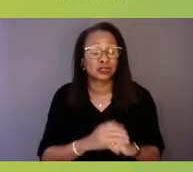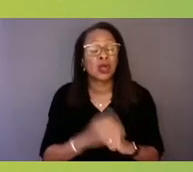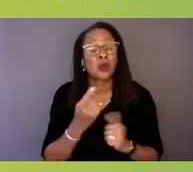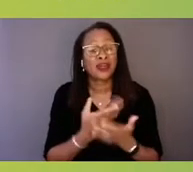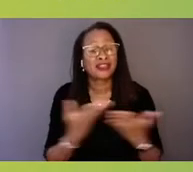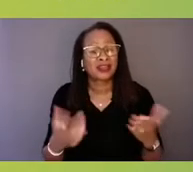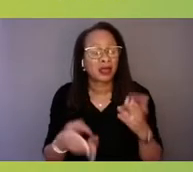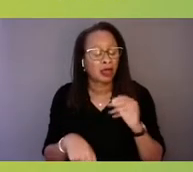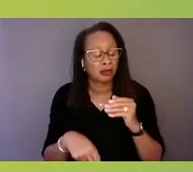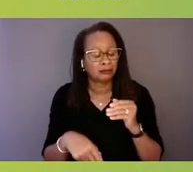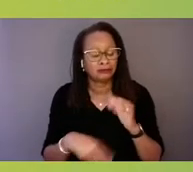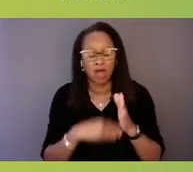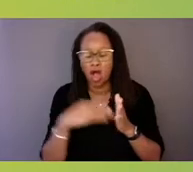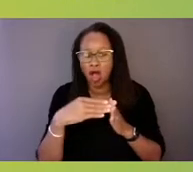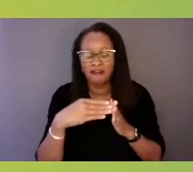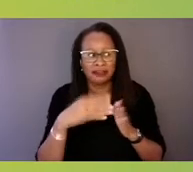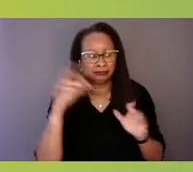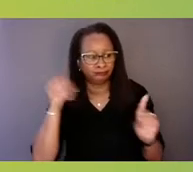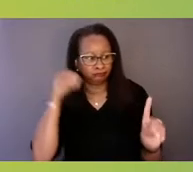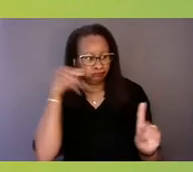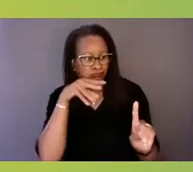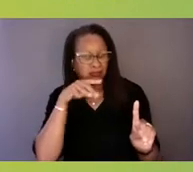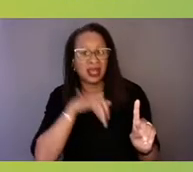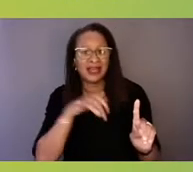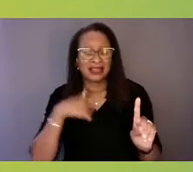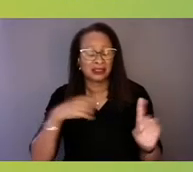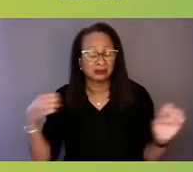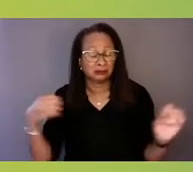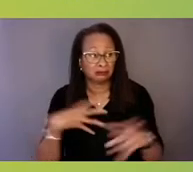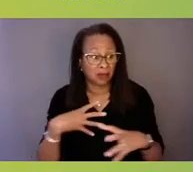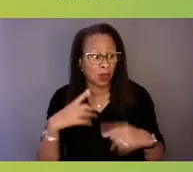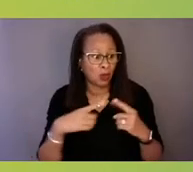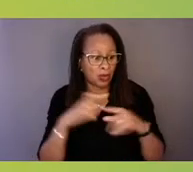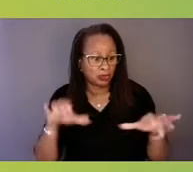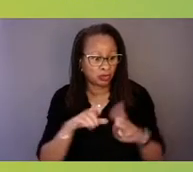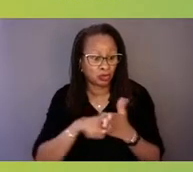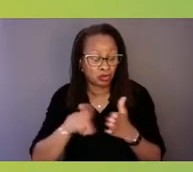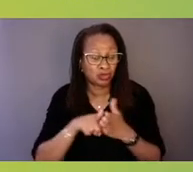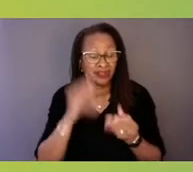in doing the research that informed our report is that 75 percent of the United States counties